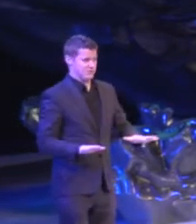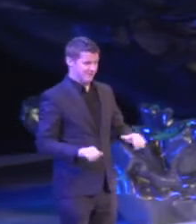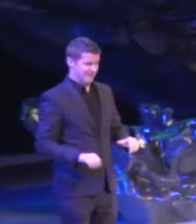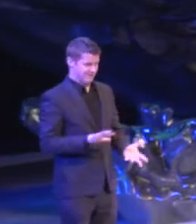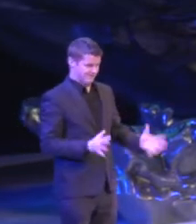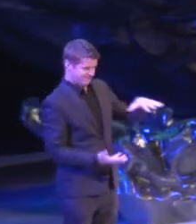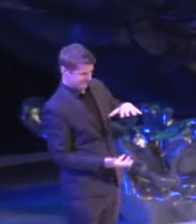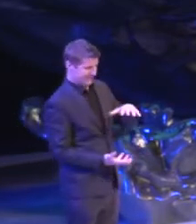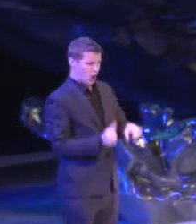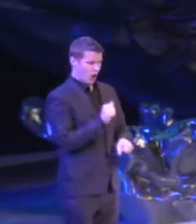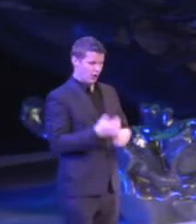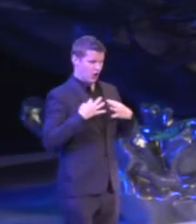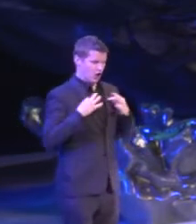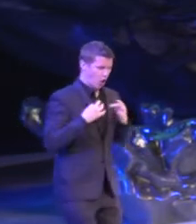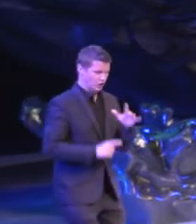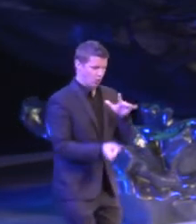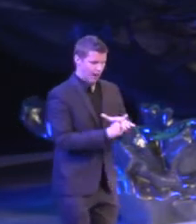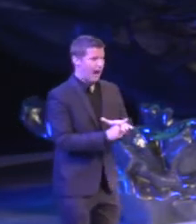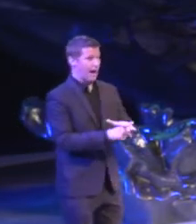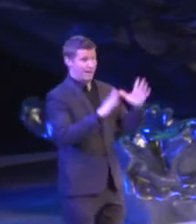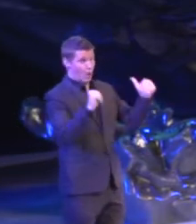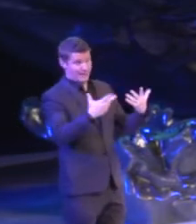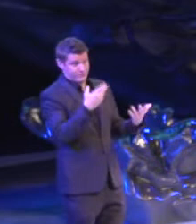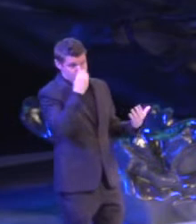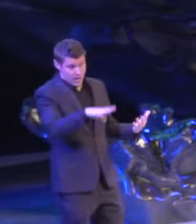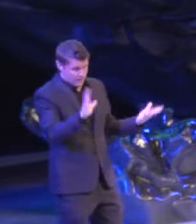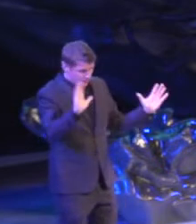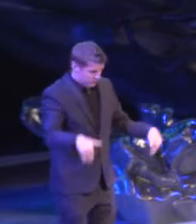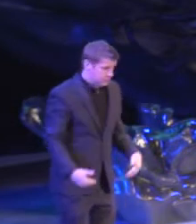Work clothes and what not, I was like, I hope this is cute enough, play this off.